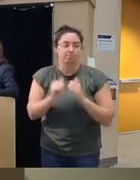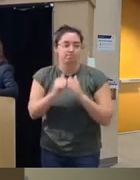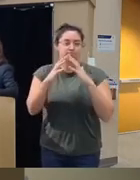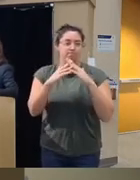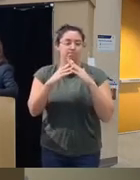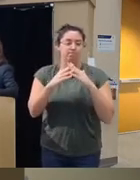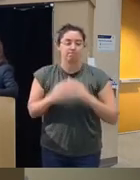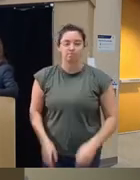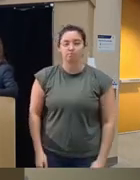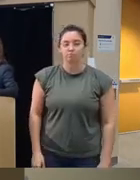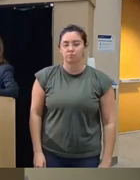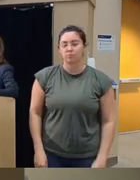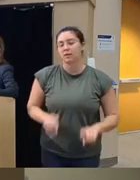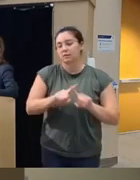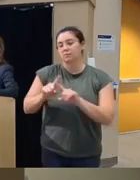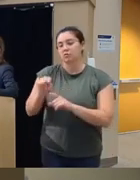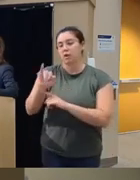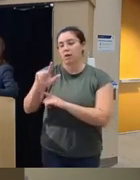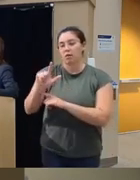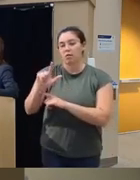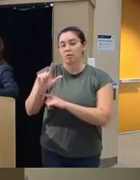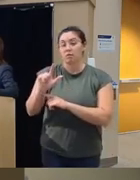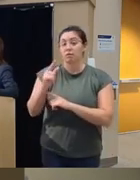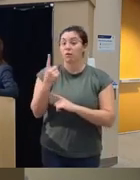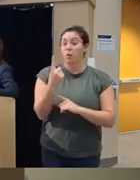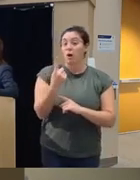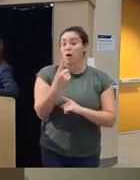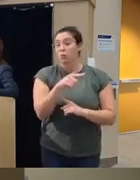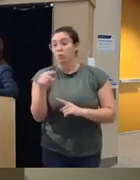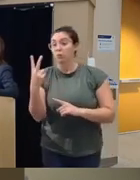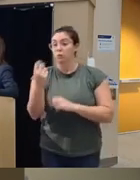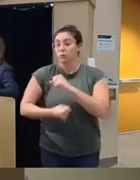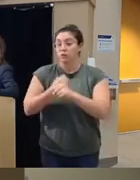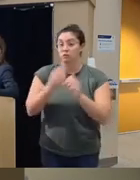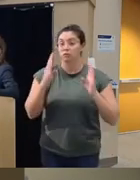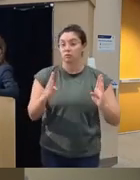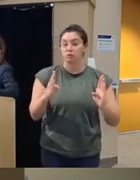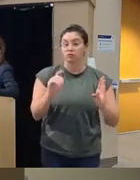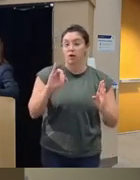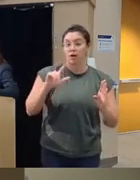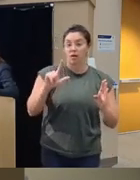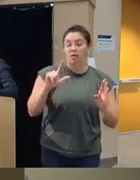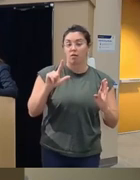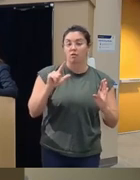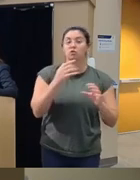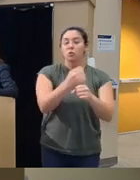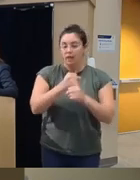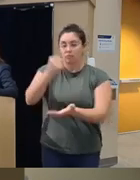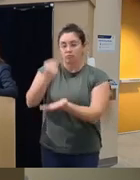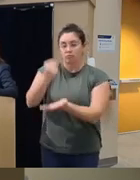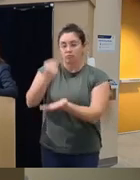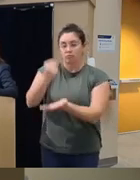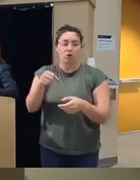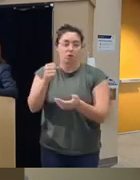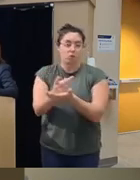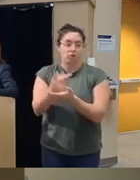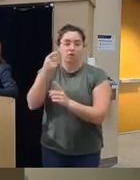two these trials so year one through two is an eff efficacy trial to get IDE approval from the FDA